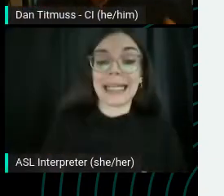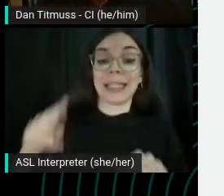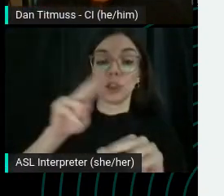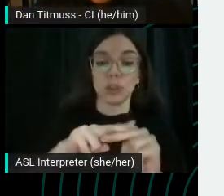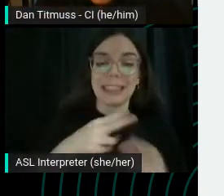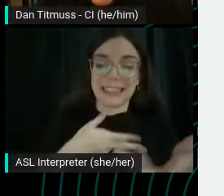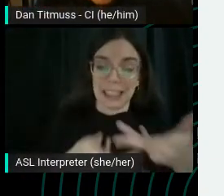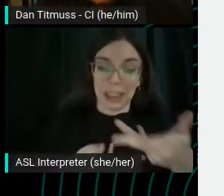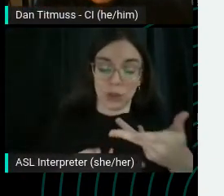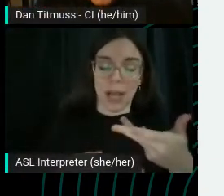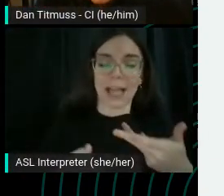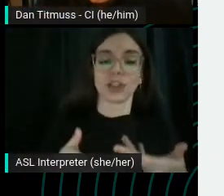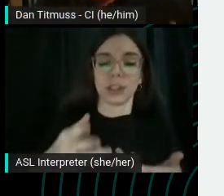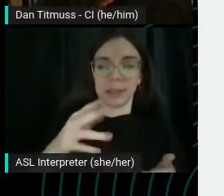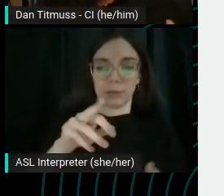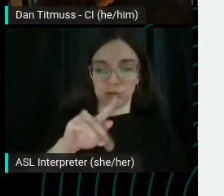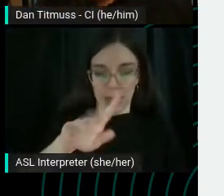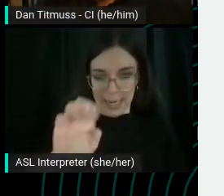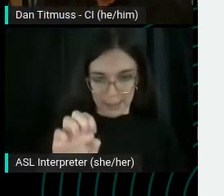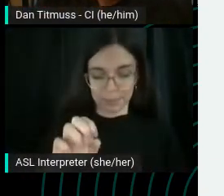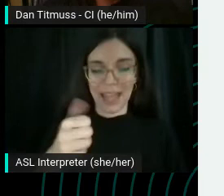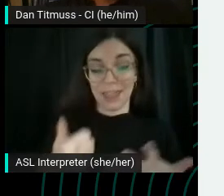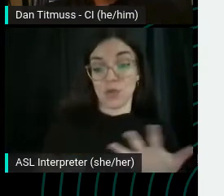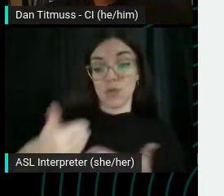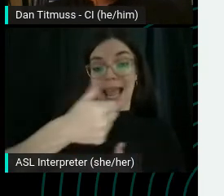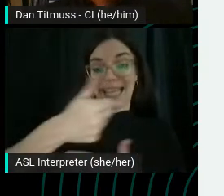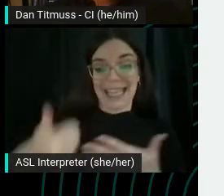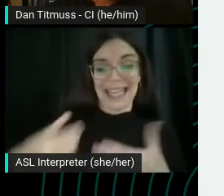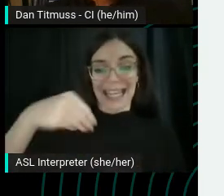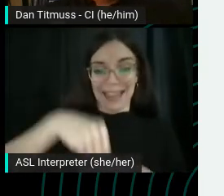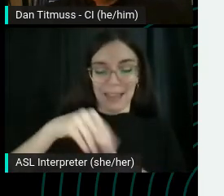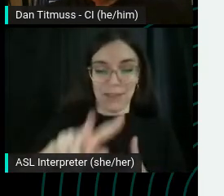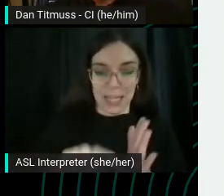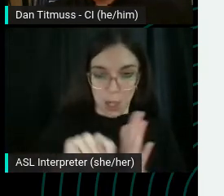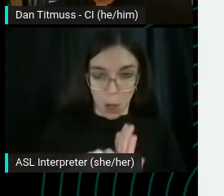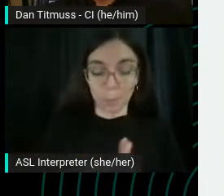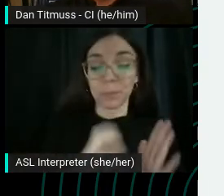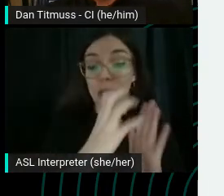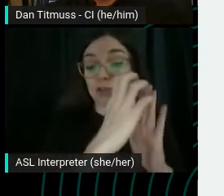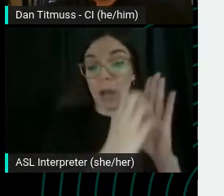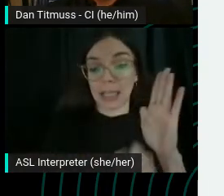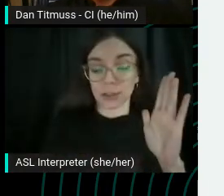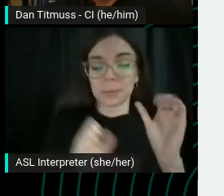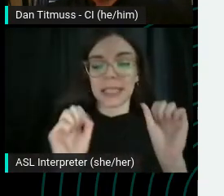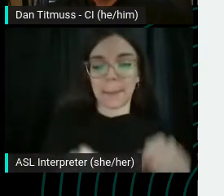and ranking of video. If there's enough space, transcripts can even be added to the video description.